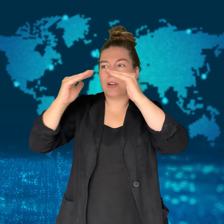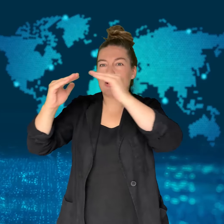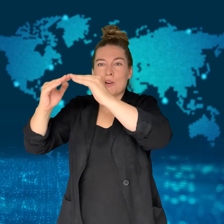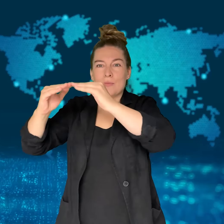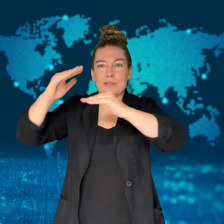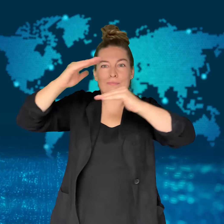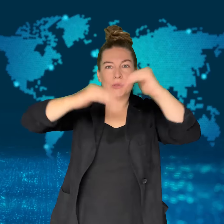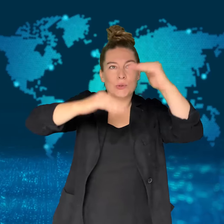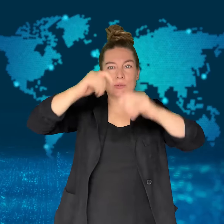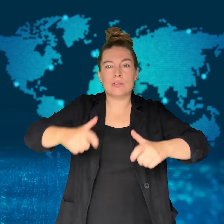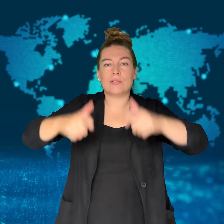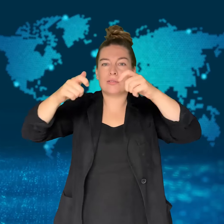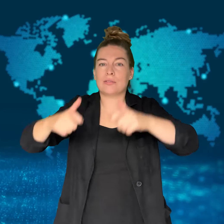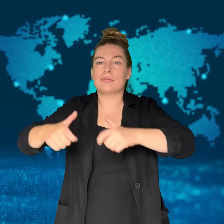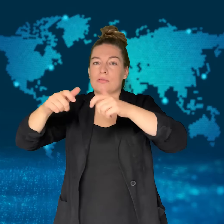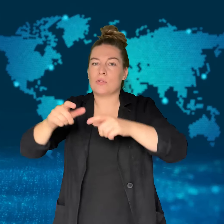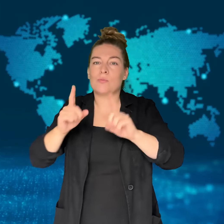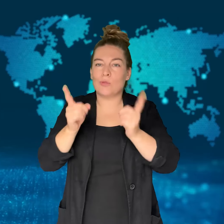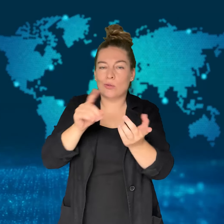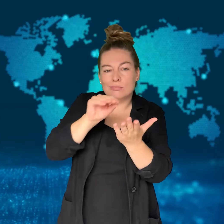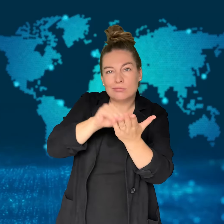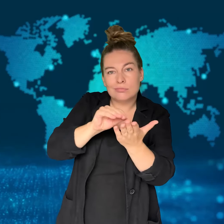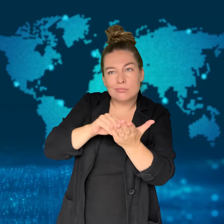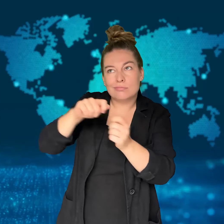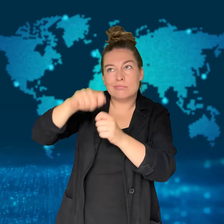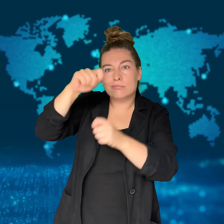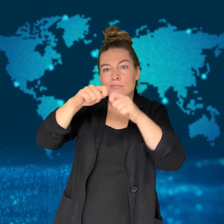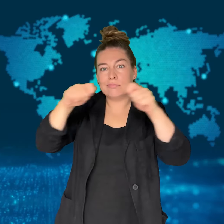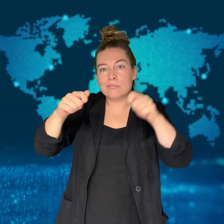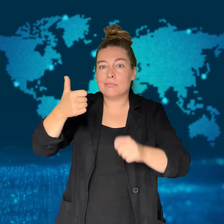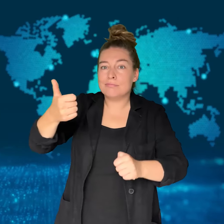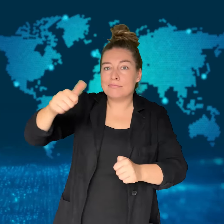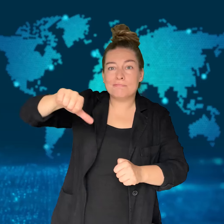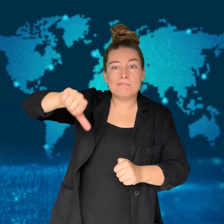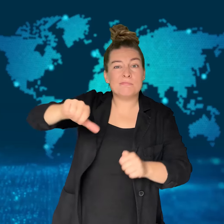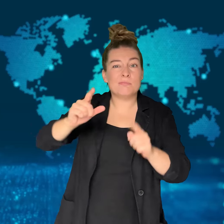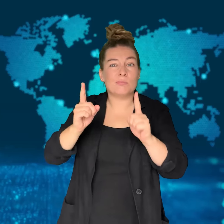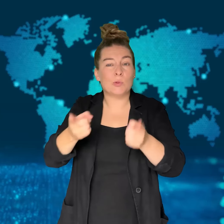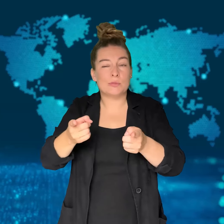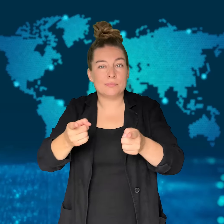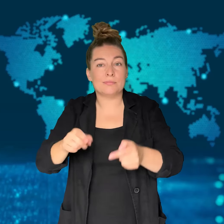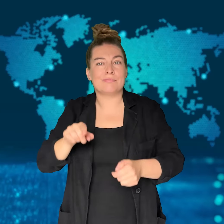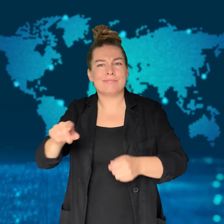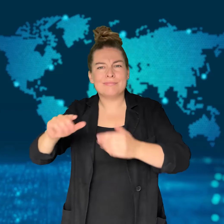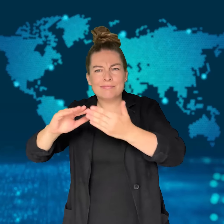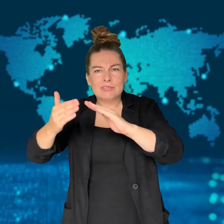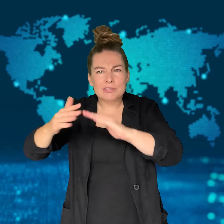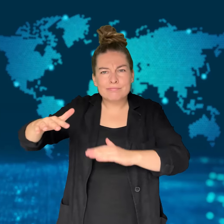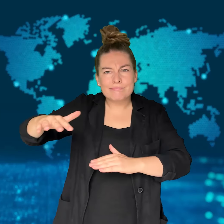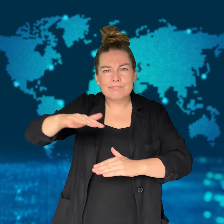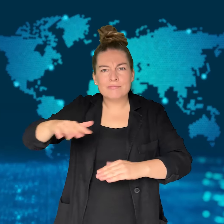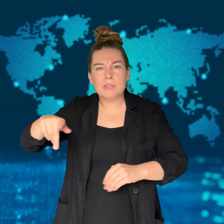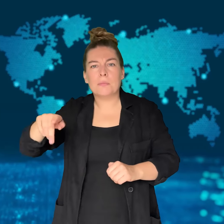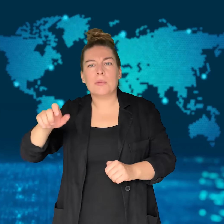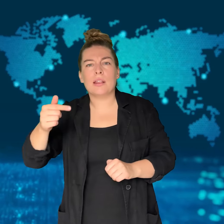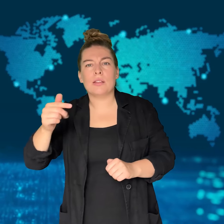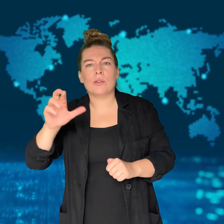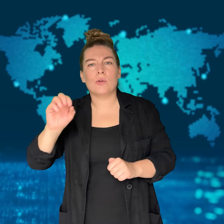be assessed for potential damage.